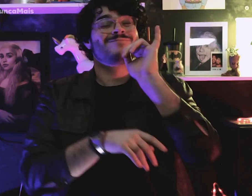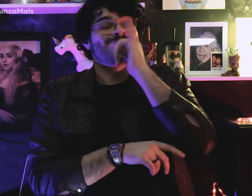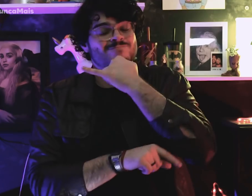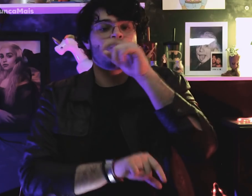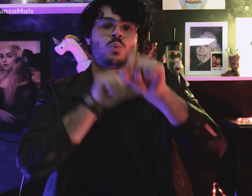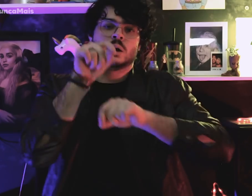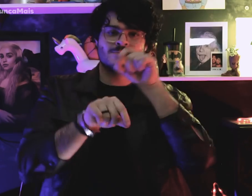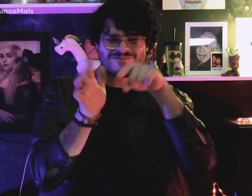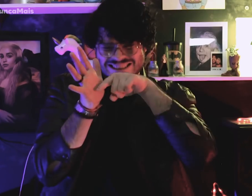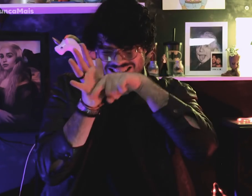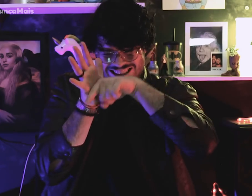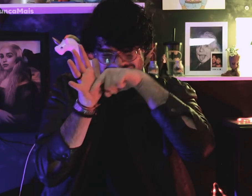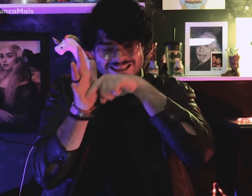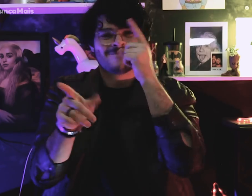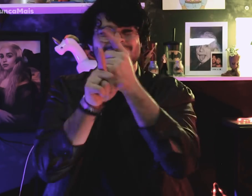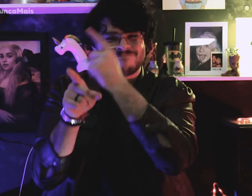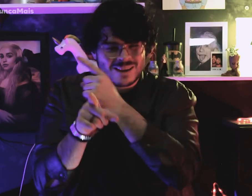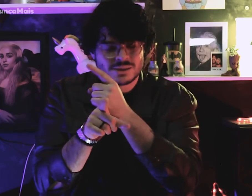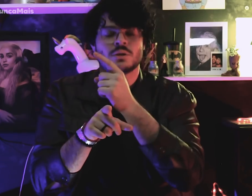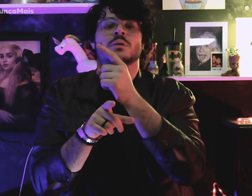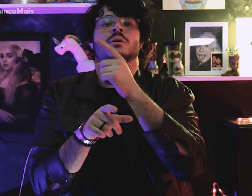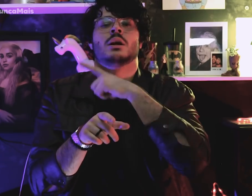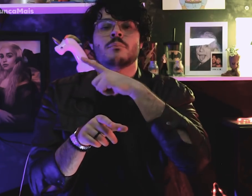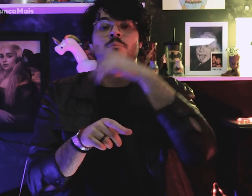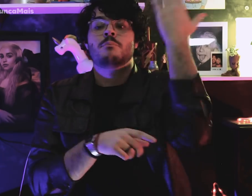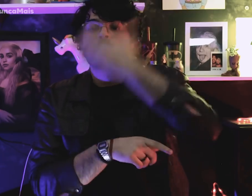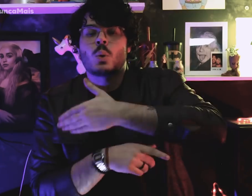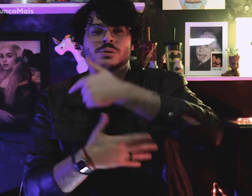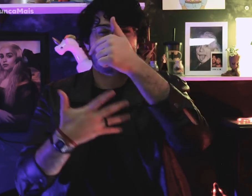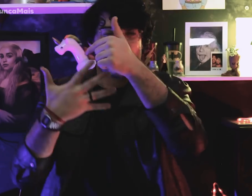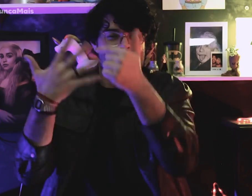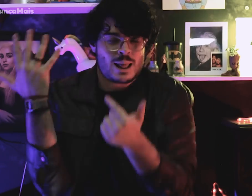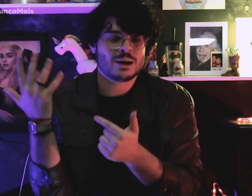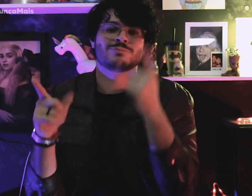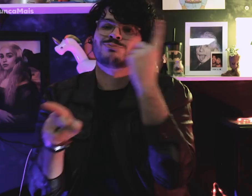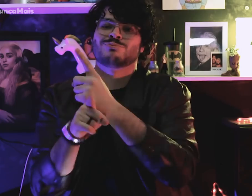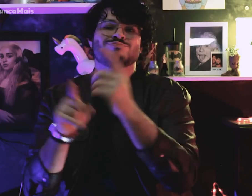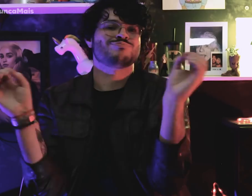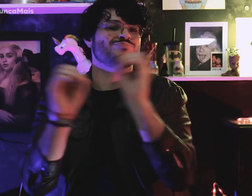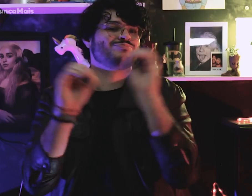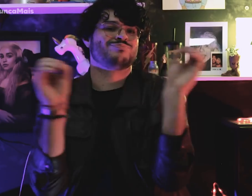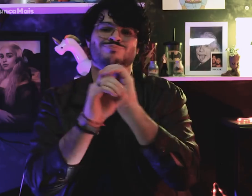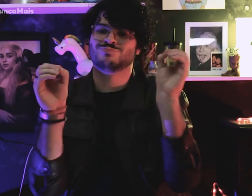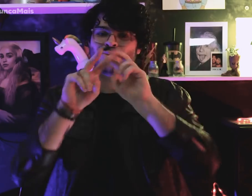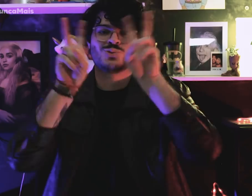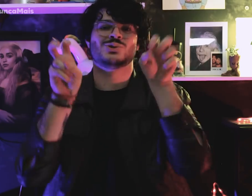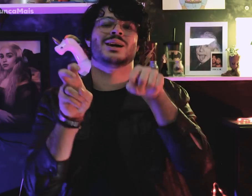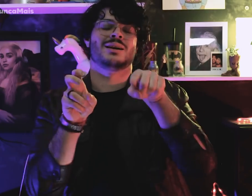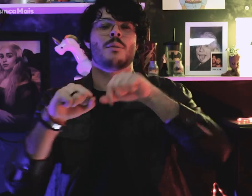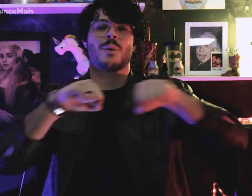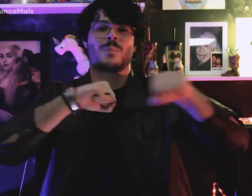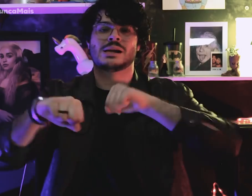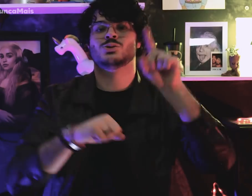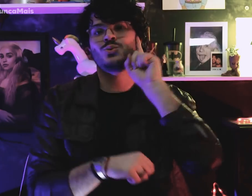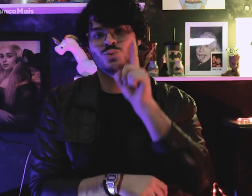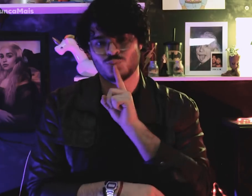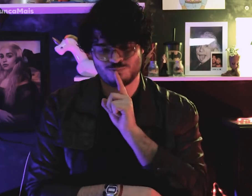Infelizmente, não achei nenhuma fonte histórica sobre isso.